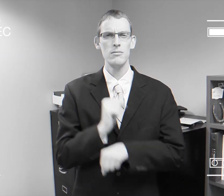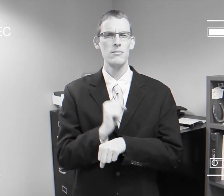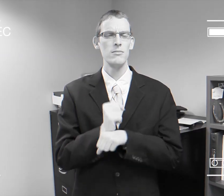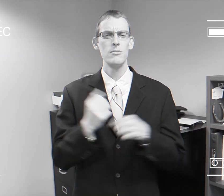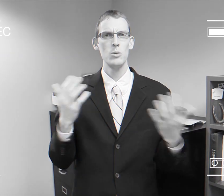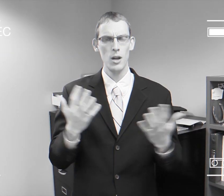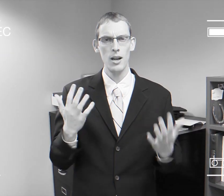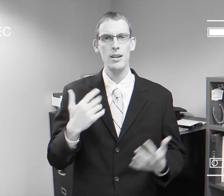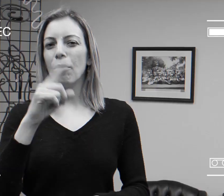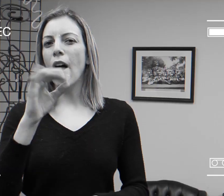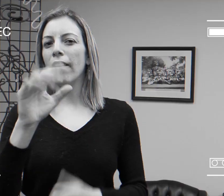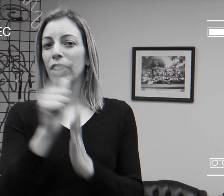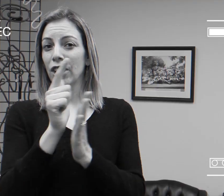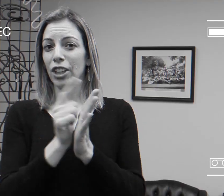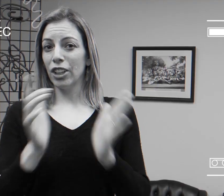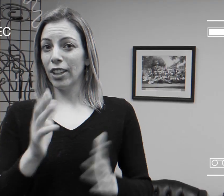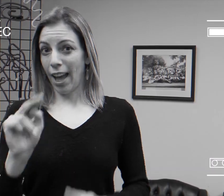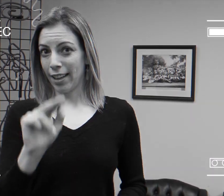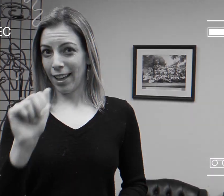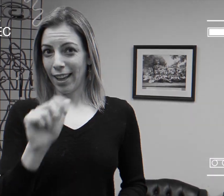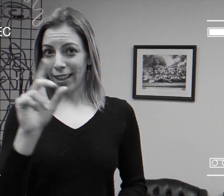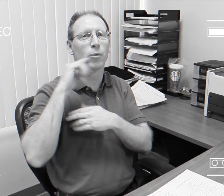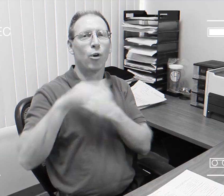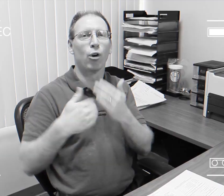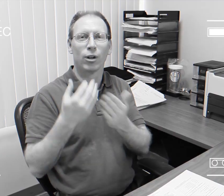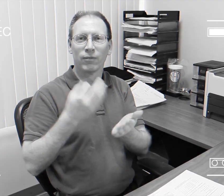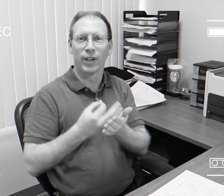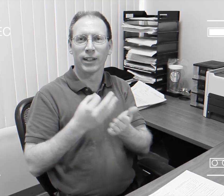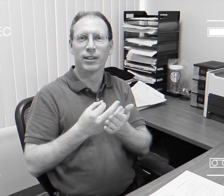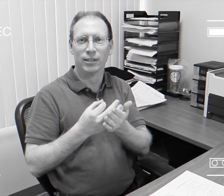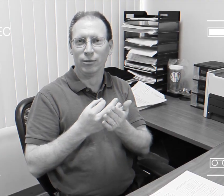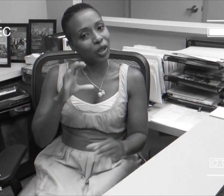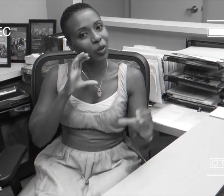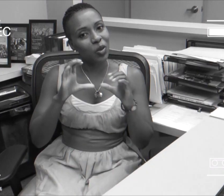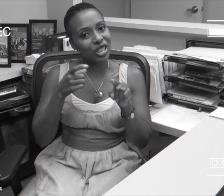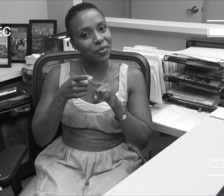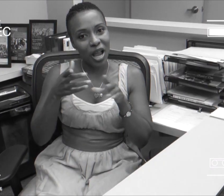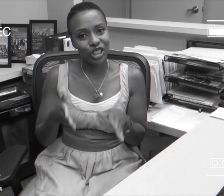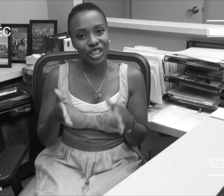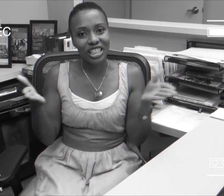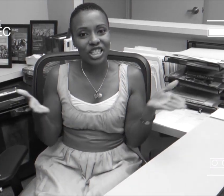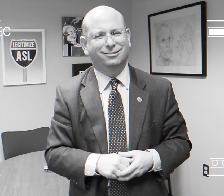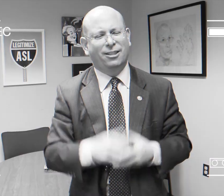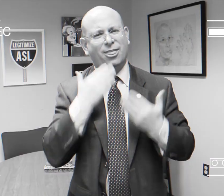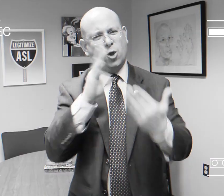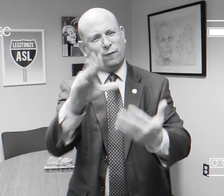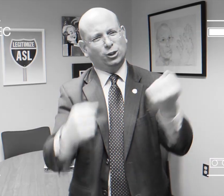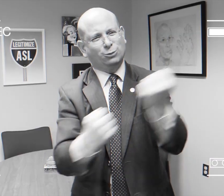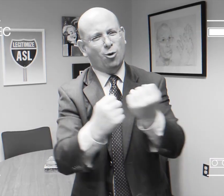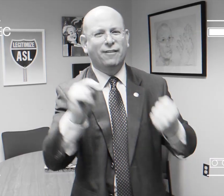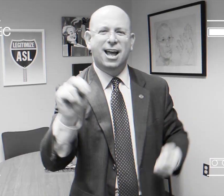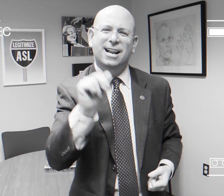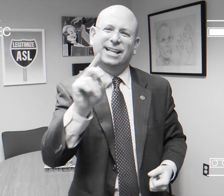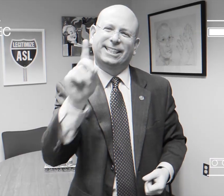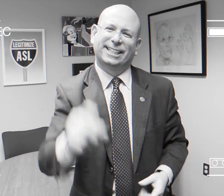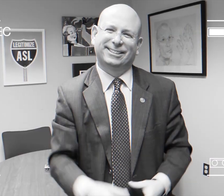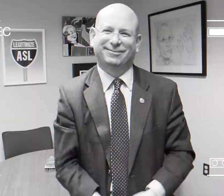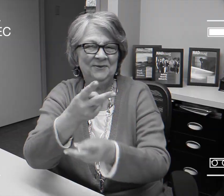My role here is I'm one of the attorneys here at the NAD all the finances Communication Specialist here Thank you for your support of the NAD!